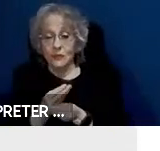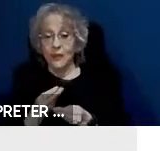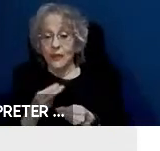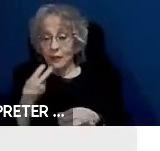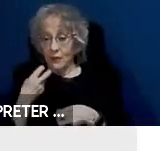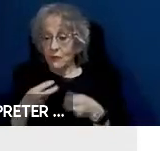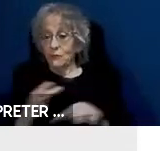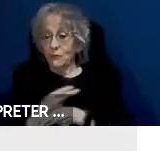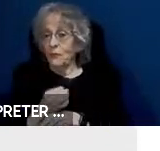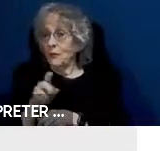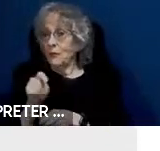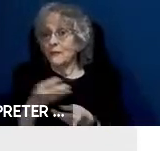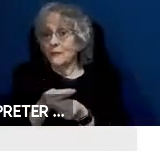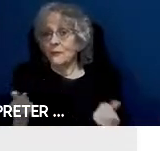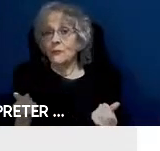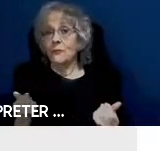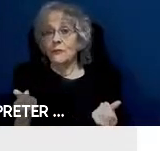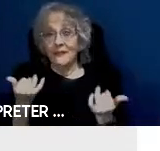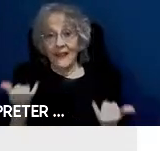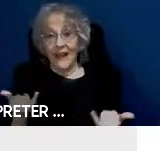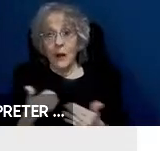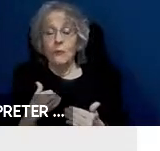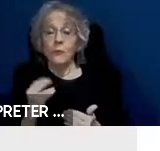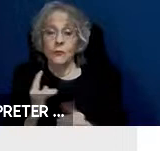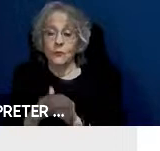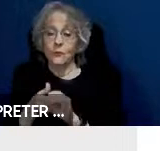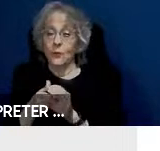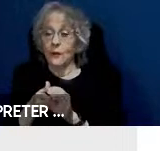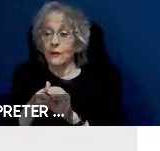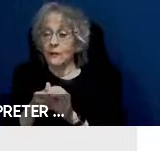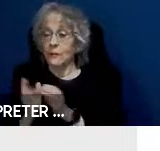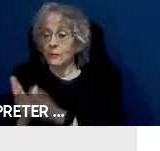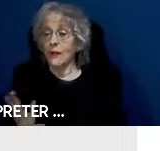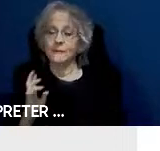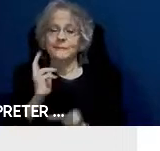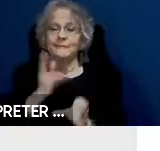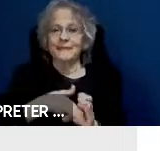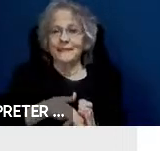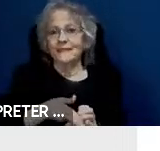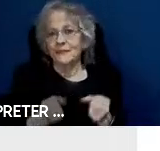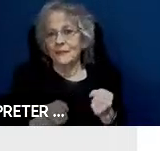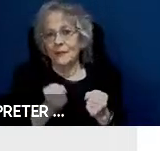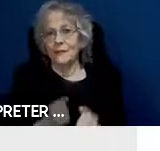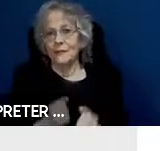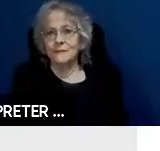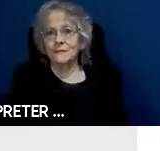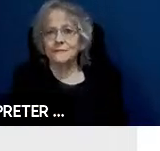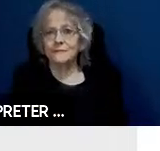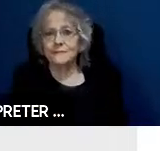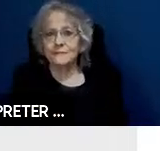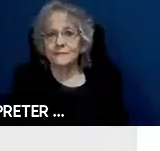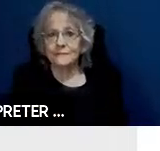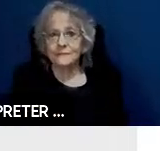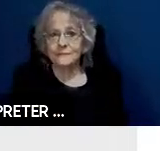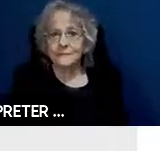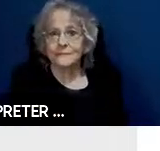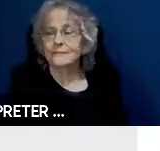Thanks very much. >> Sarah Presley: